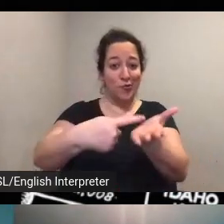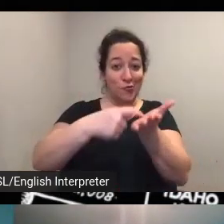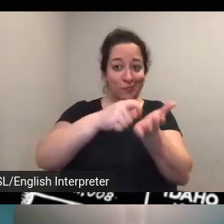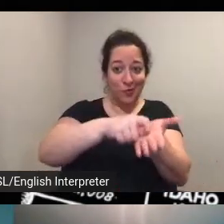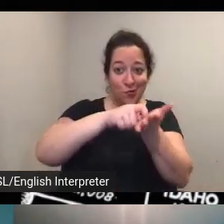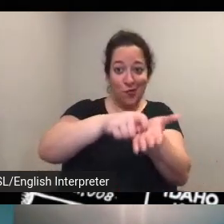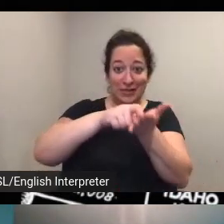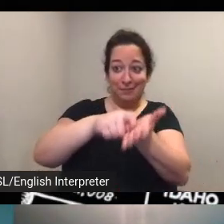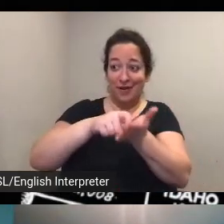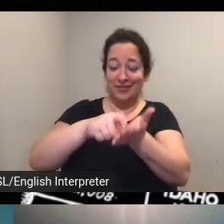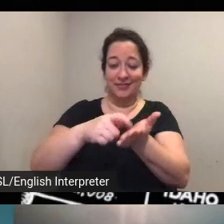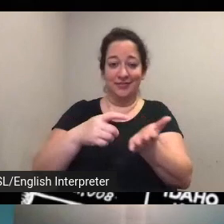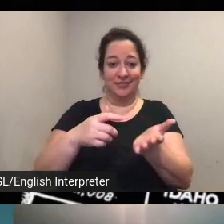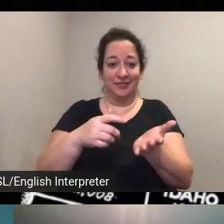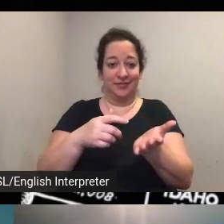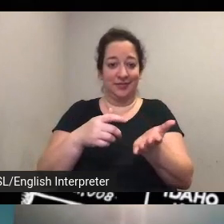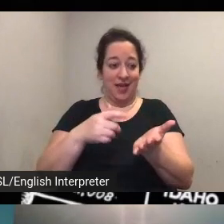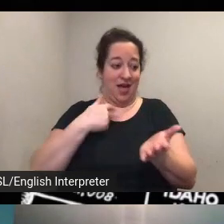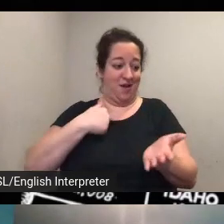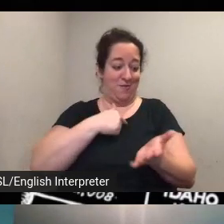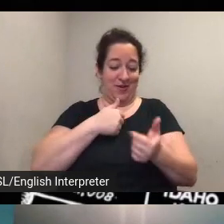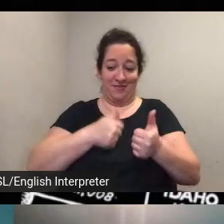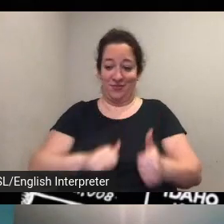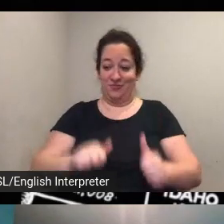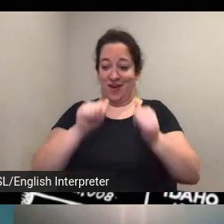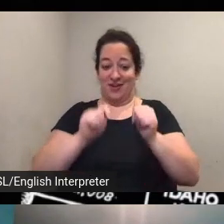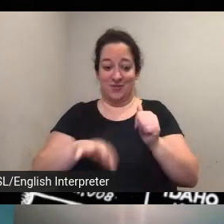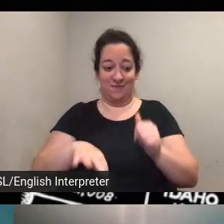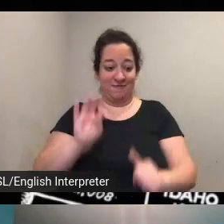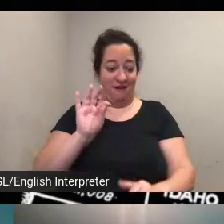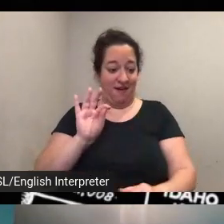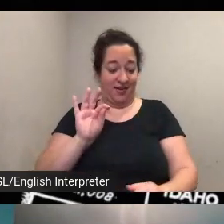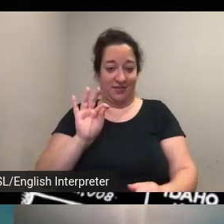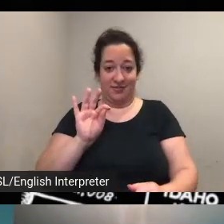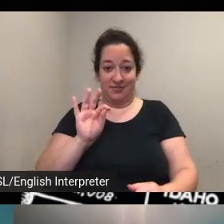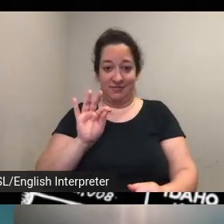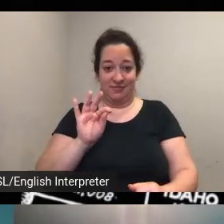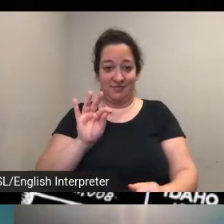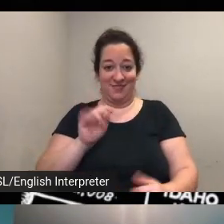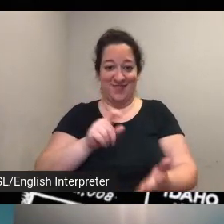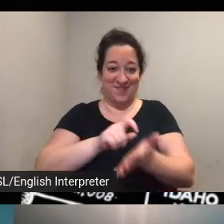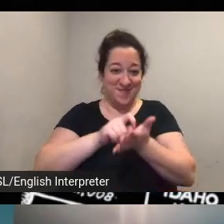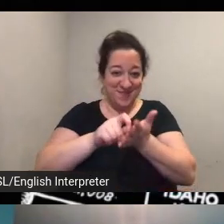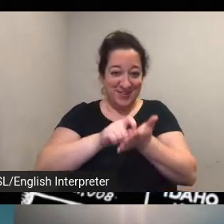and we've we've tried to find um correspondence at all kinds of different